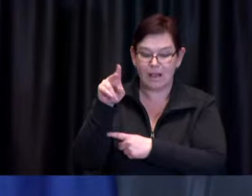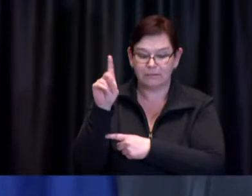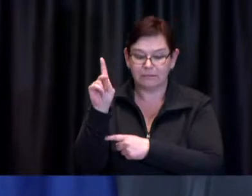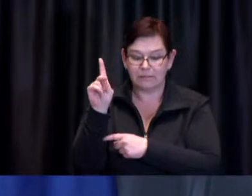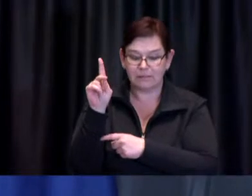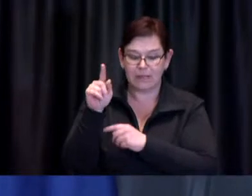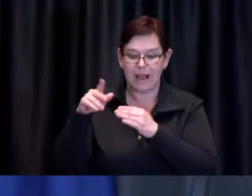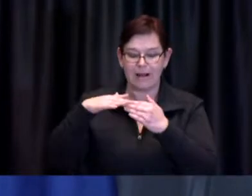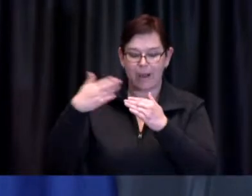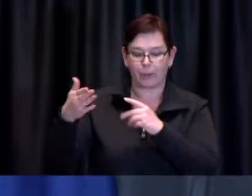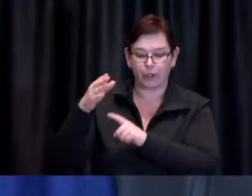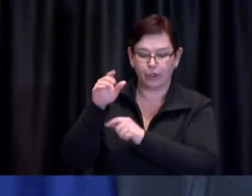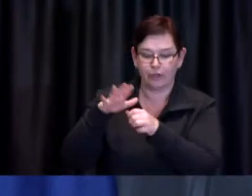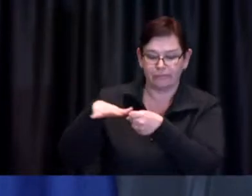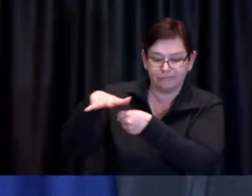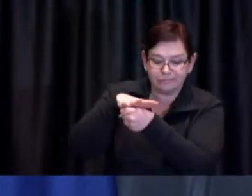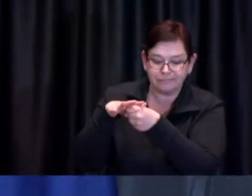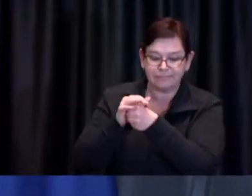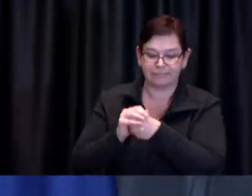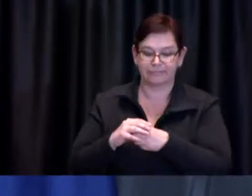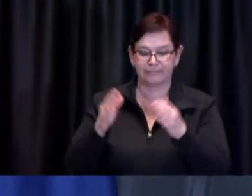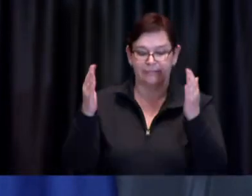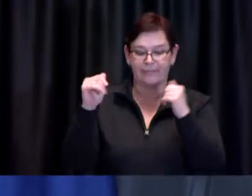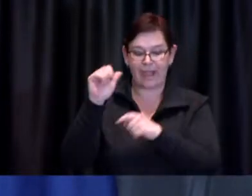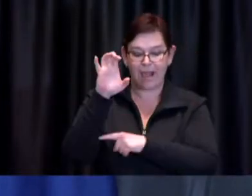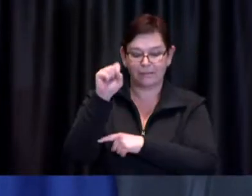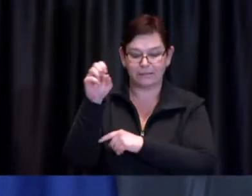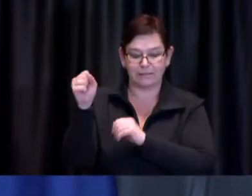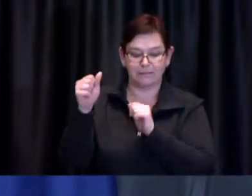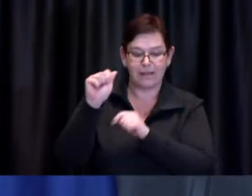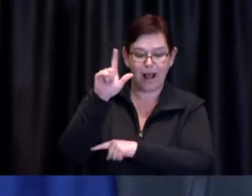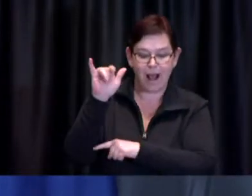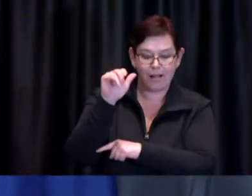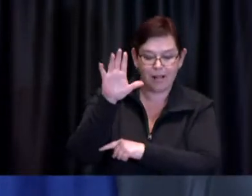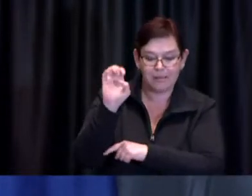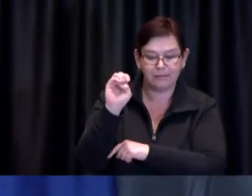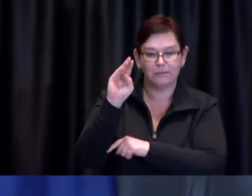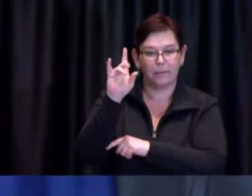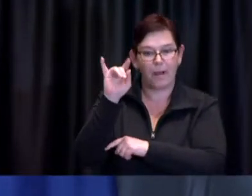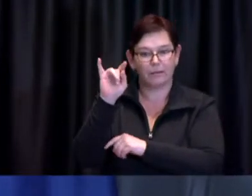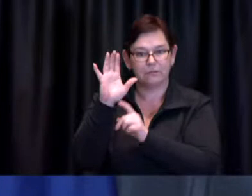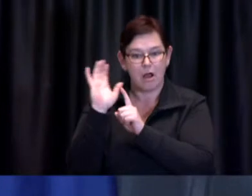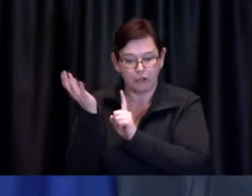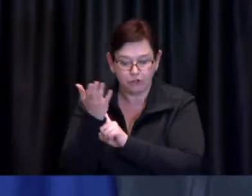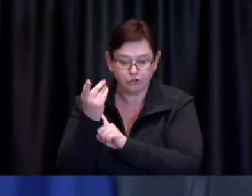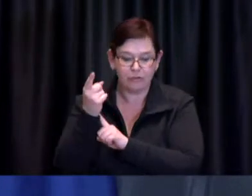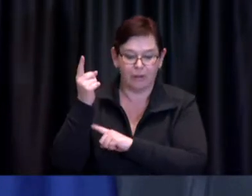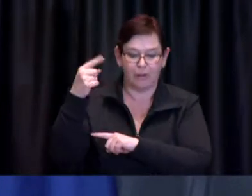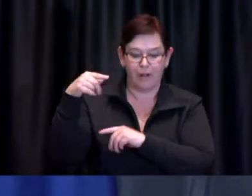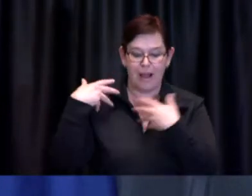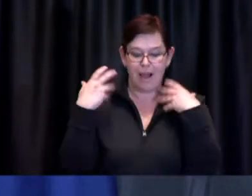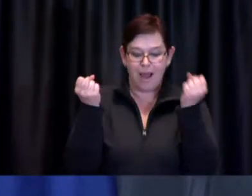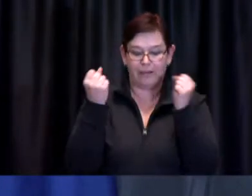and Access Alliance Multicultural Health and Community Services. In north Etobicoke the Rexdale Community Health Centre.